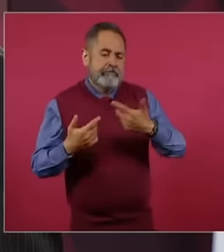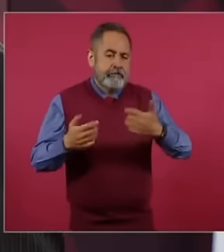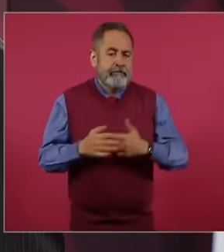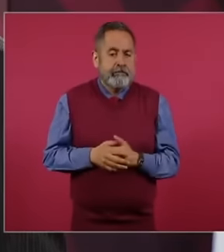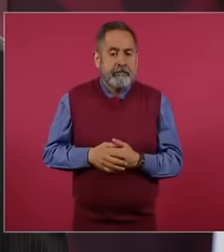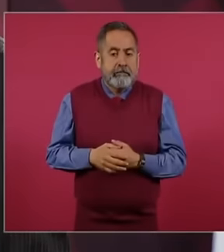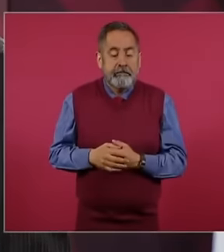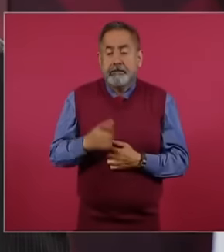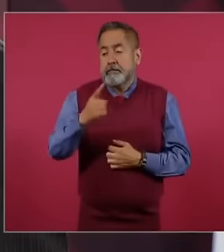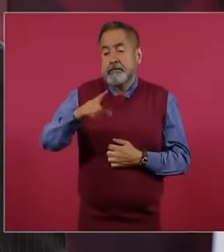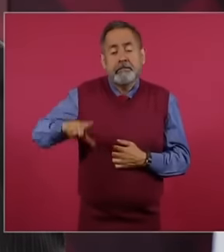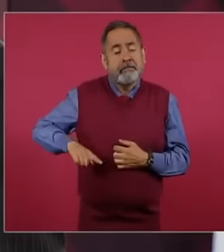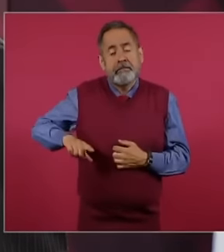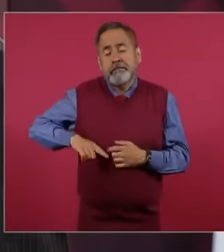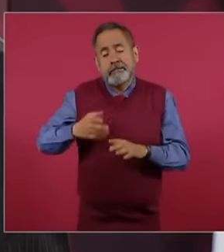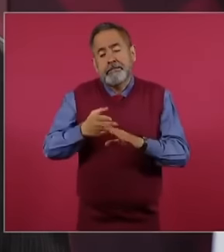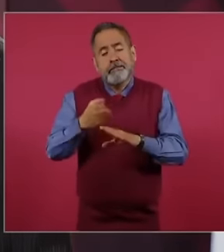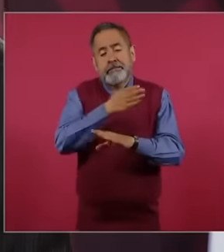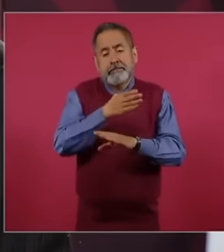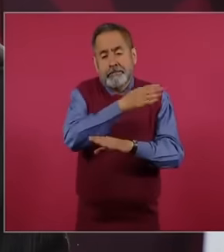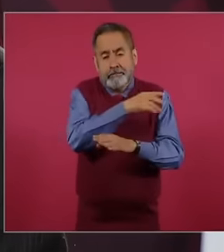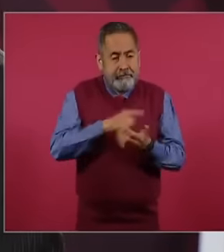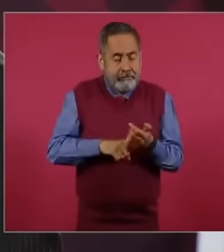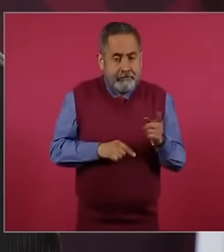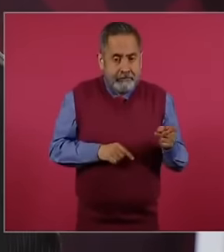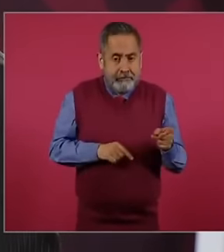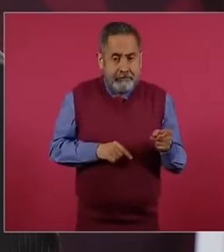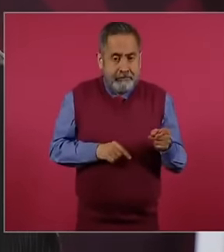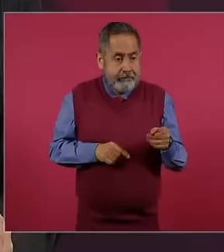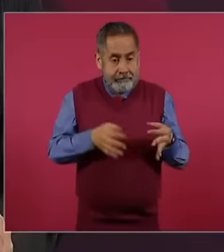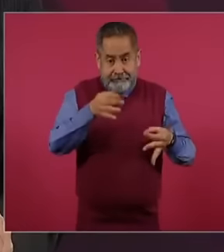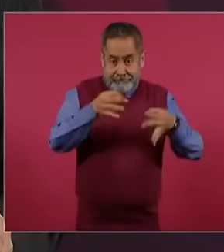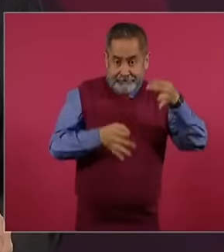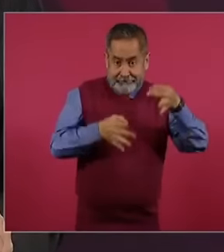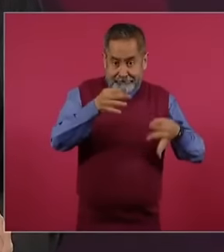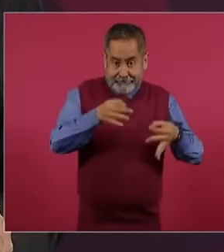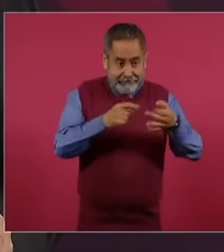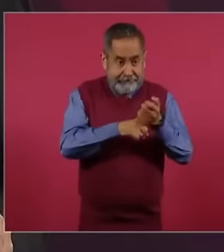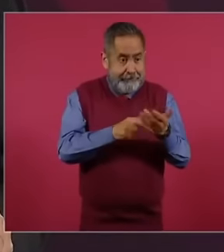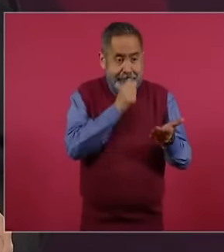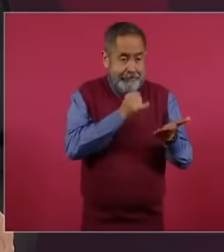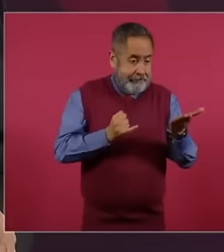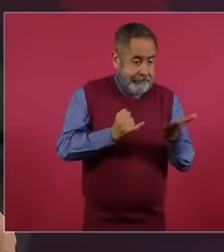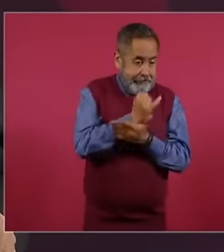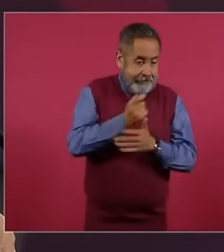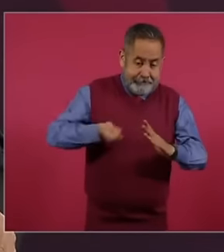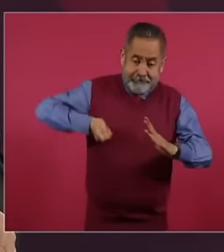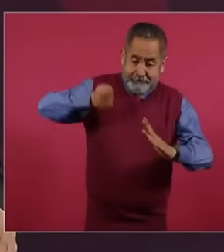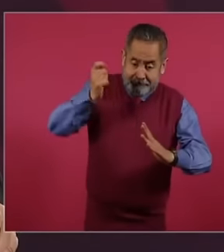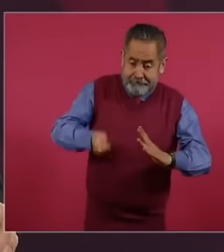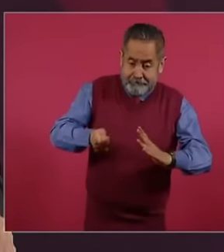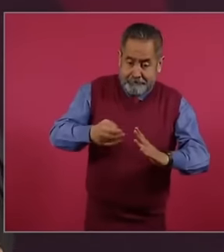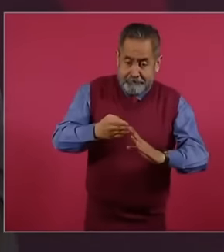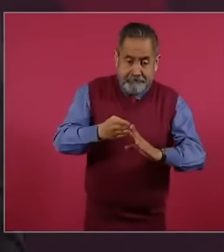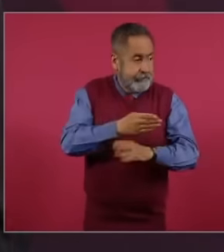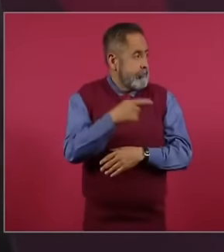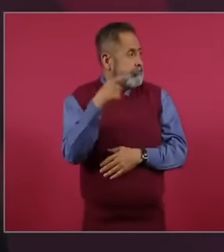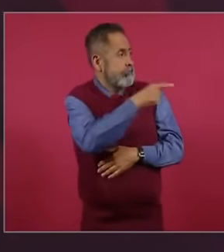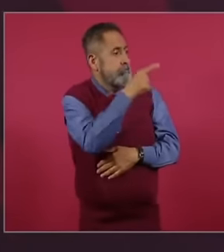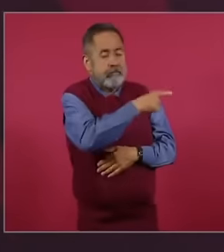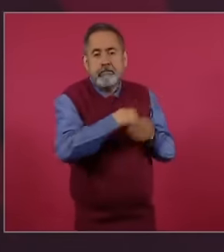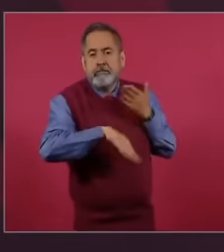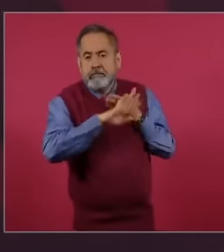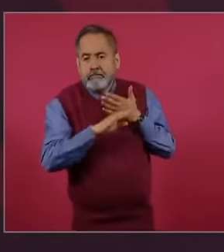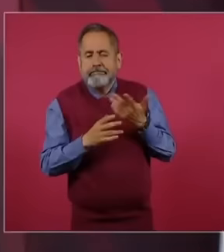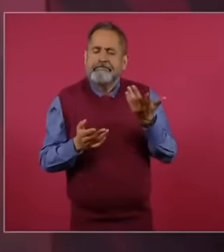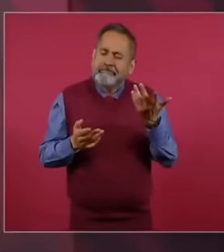before the court ruled. Well, before the